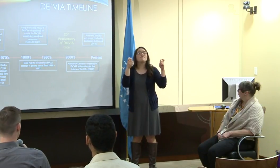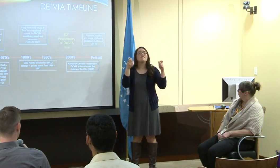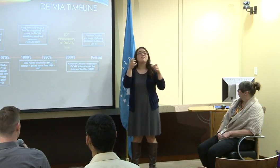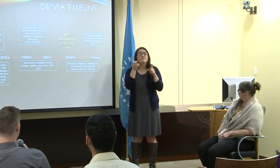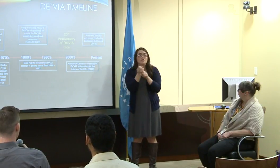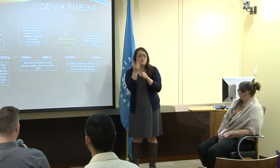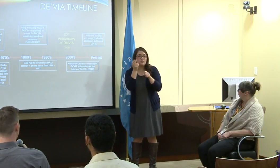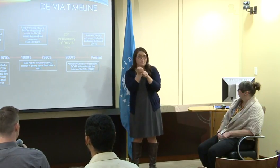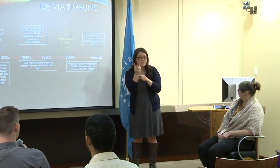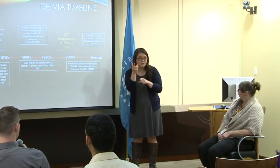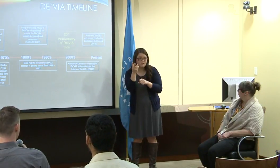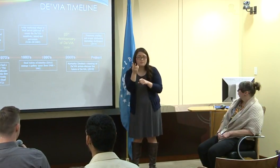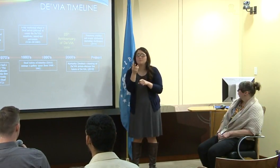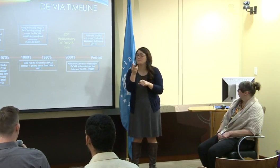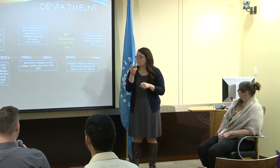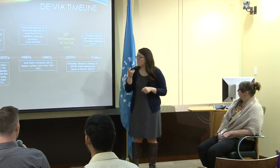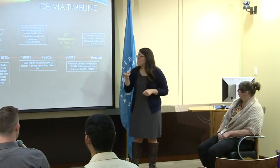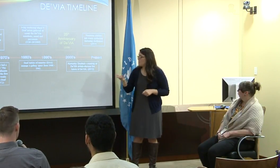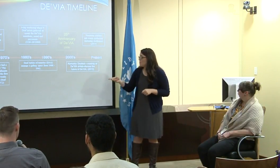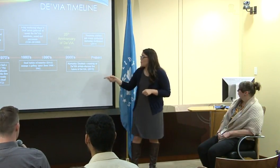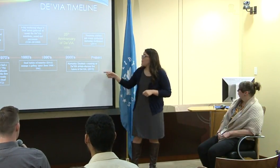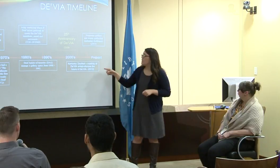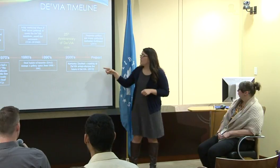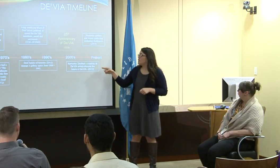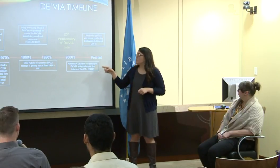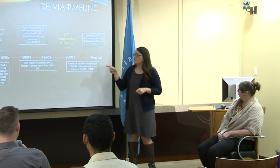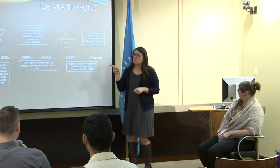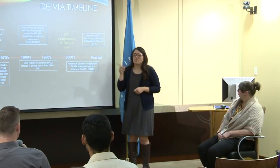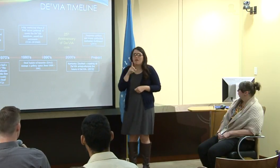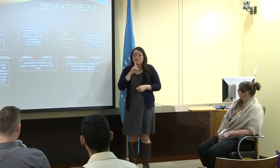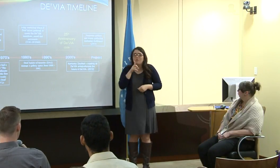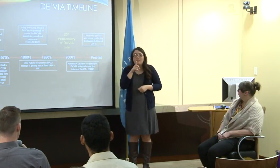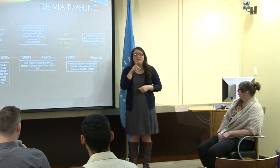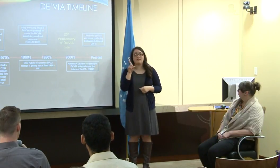So the Kentucky Deaf Fest, it's a biannual festival,